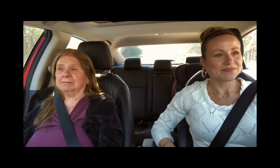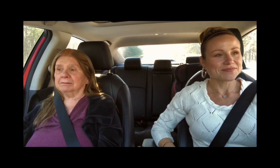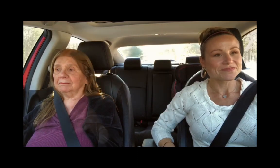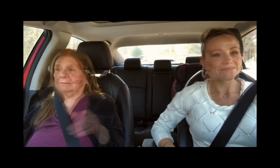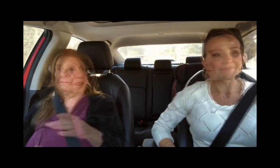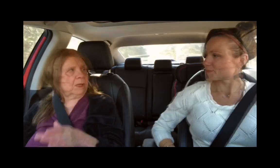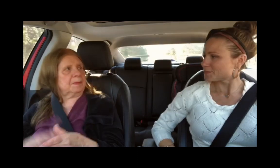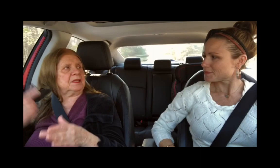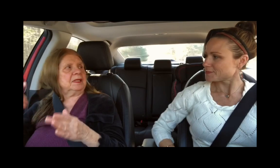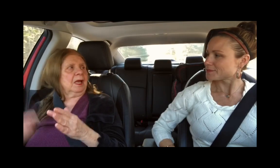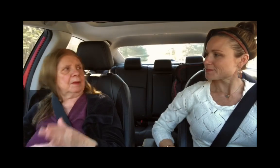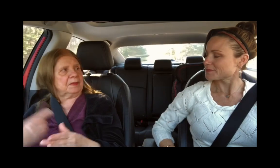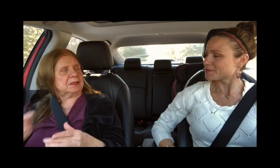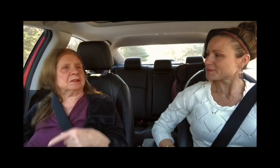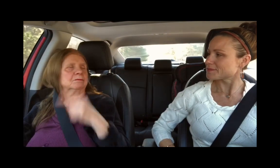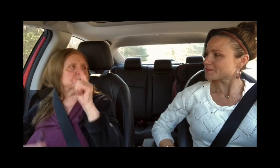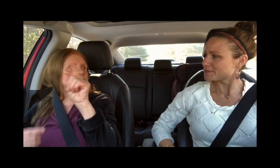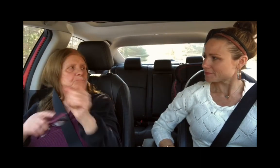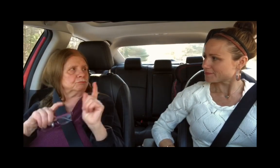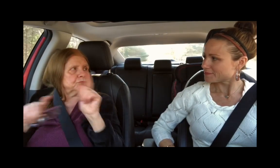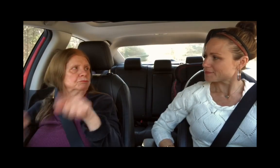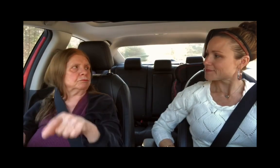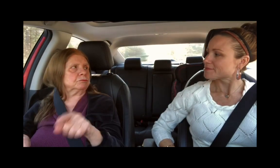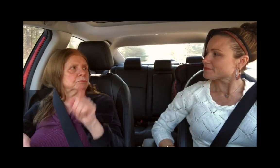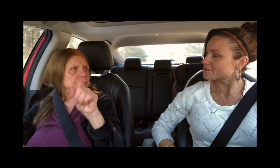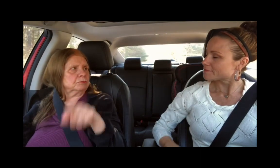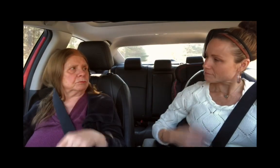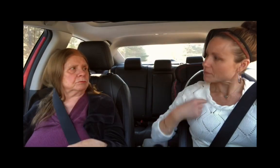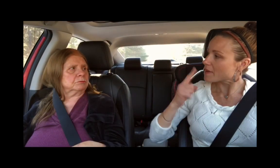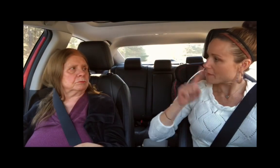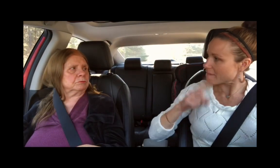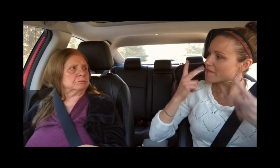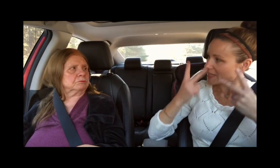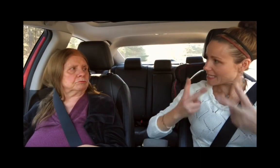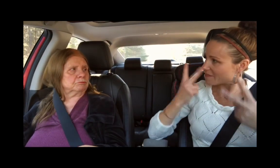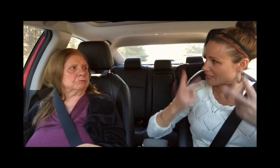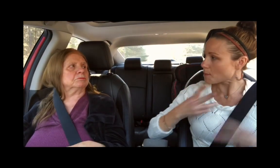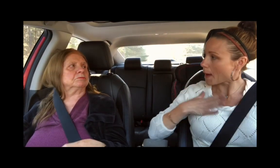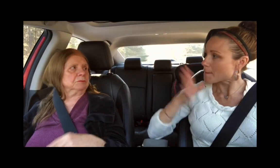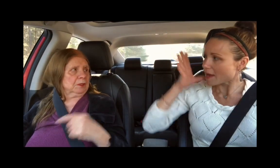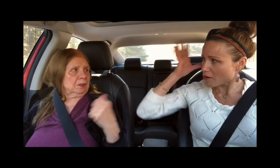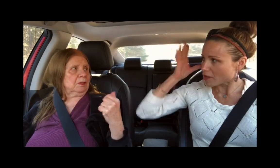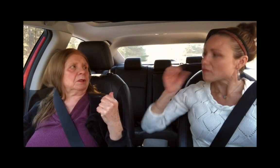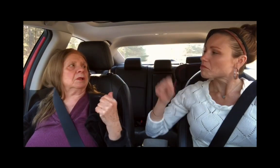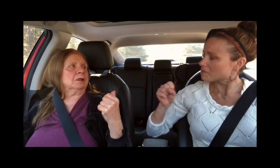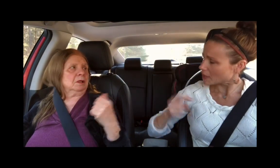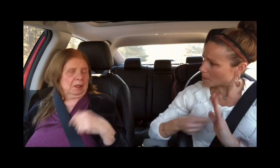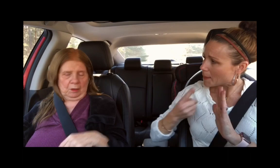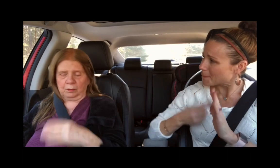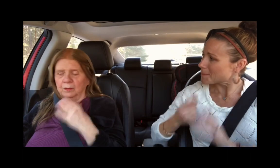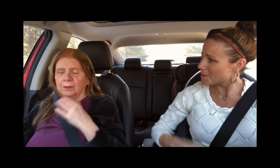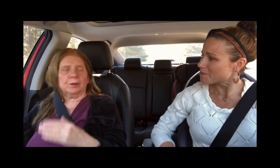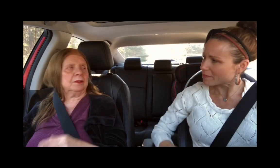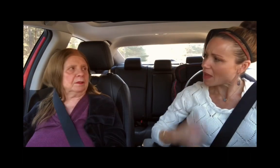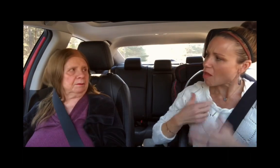Do you visit them sometimes? Oh yes, I visit my parents sometimes. That's good.